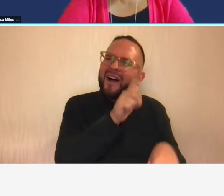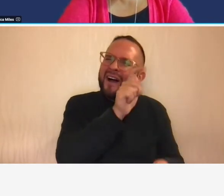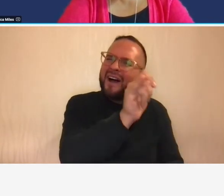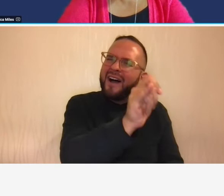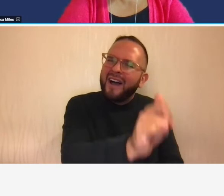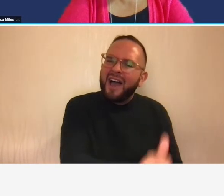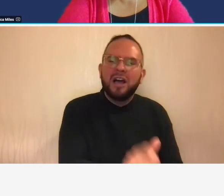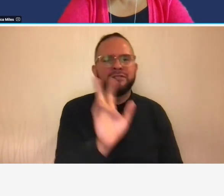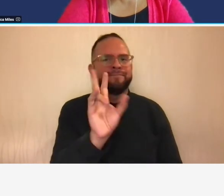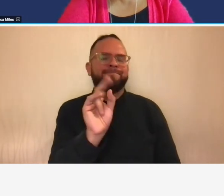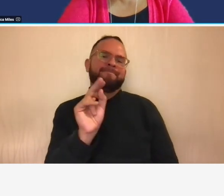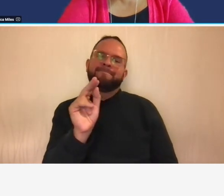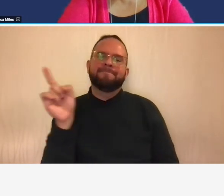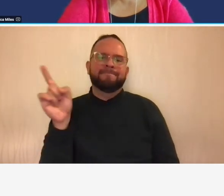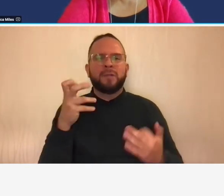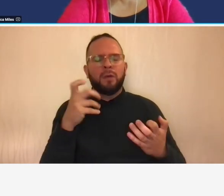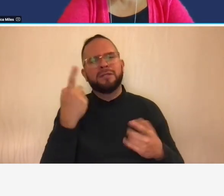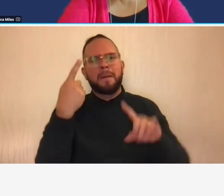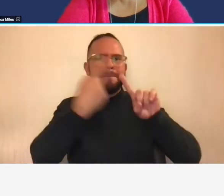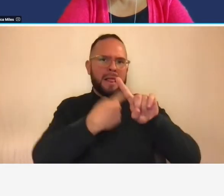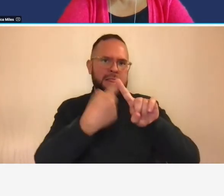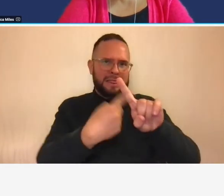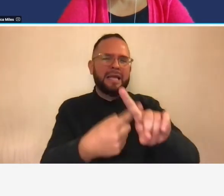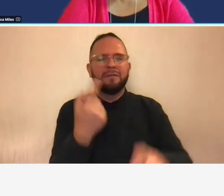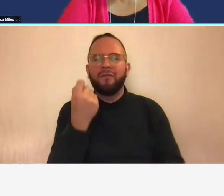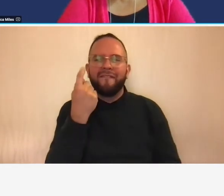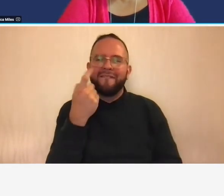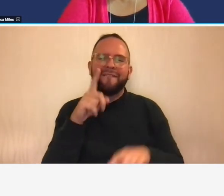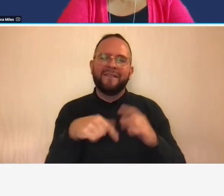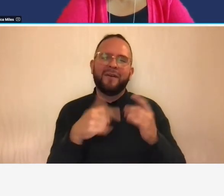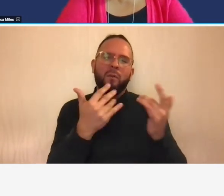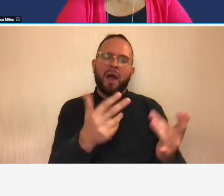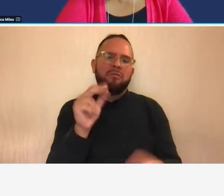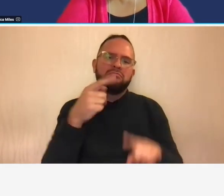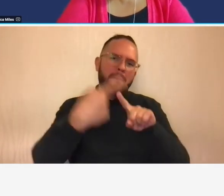that that would be something that would be allowed even though i've run into many small businesses